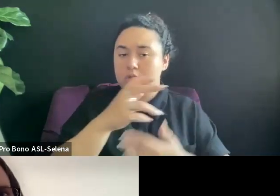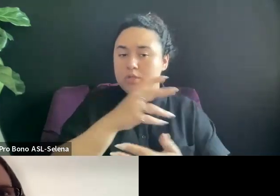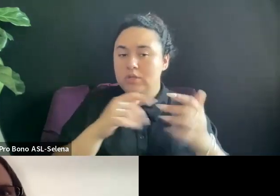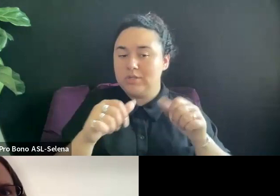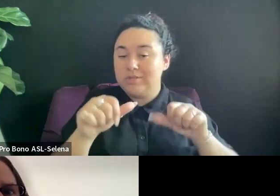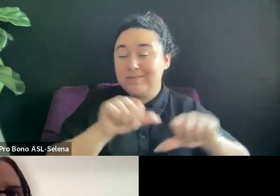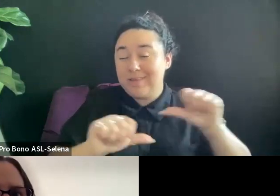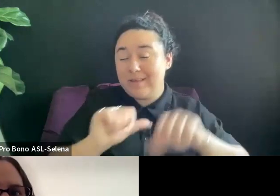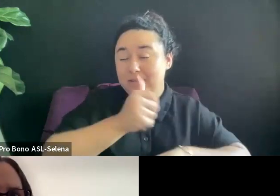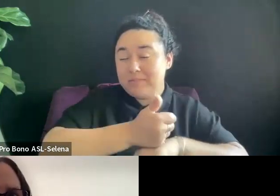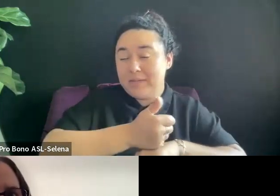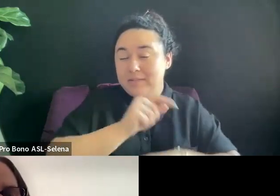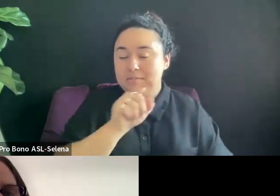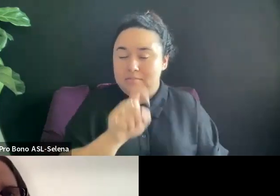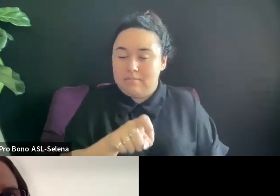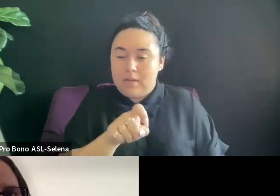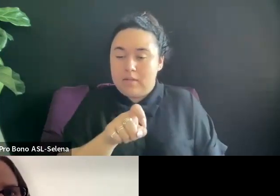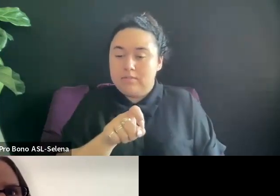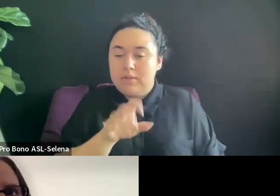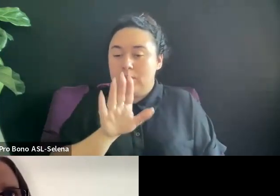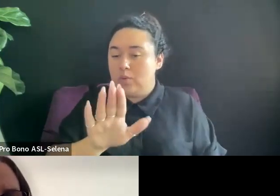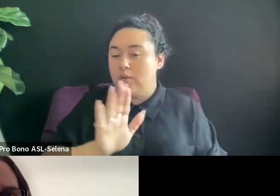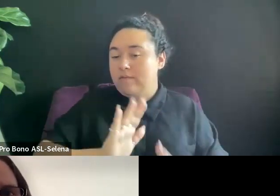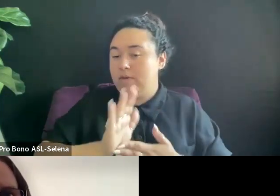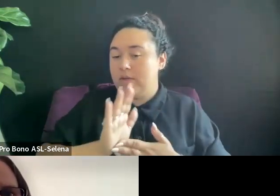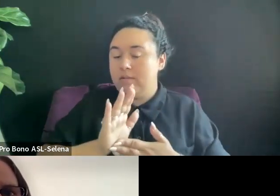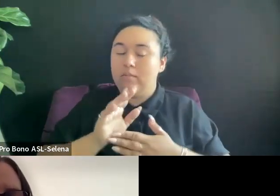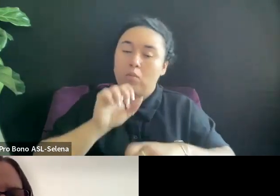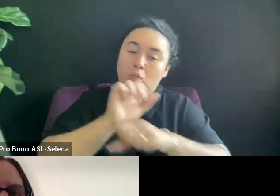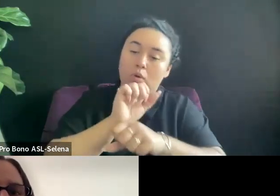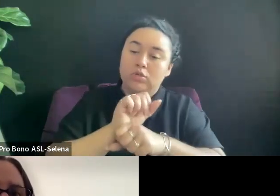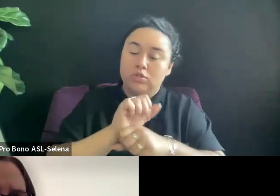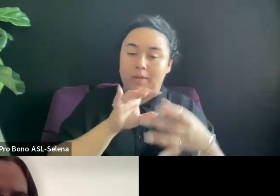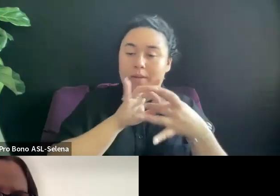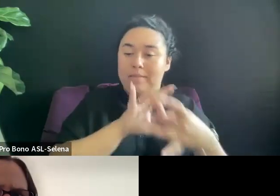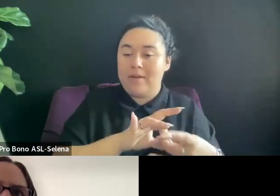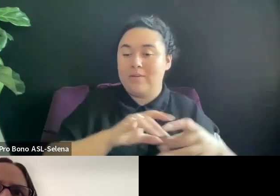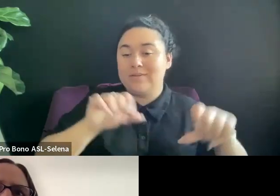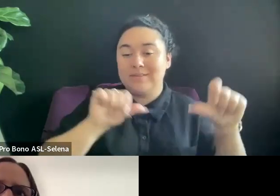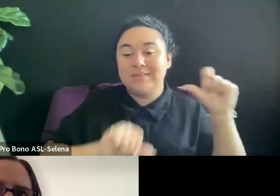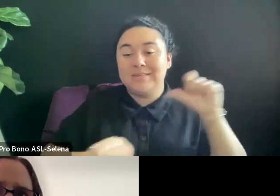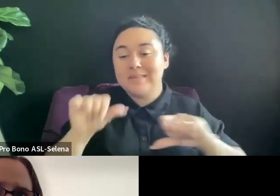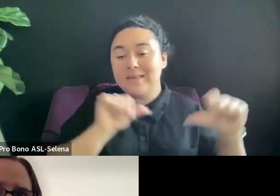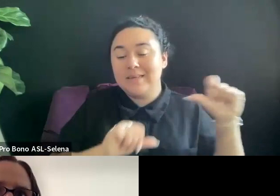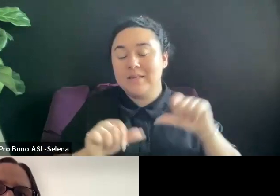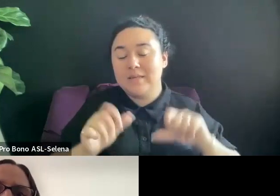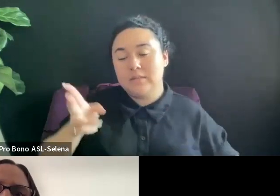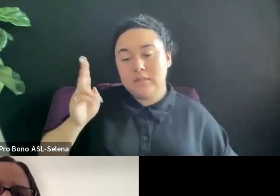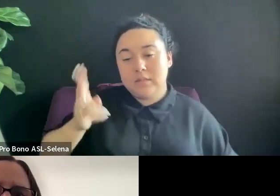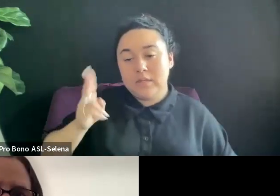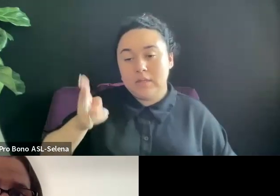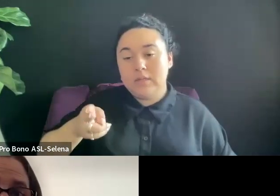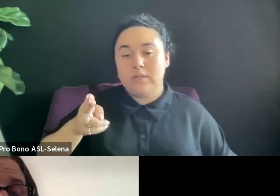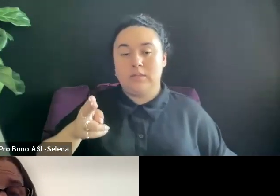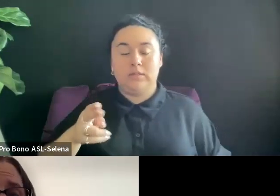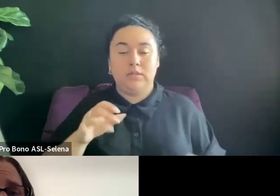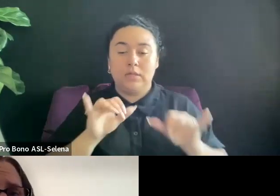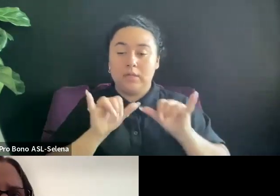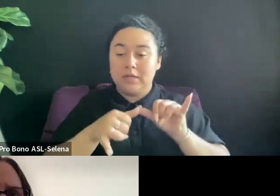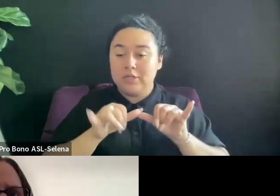SO YOUR FILM OR WORK SHOULD BE ABOUT SCIENCE OR HISTORY OR ENGINEERING OR THOSE TYPE OF CONTENTS.